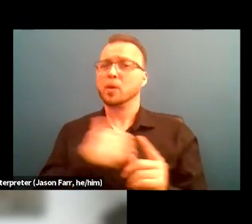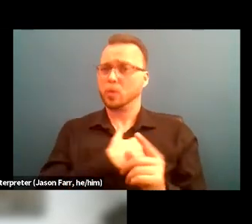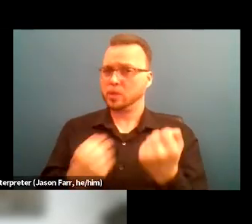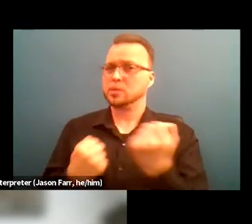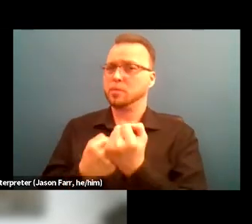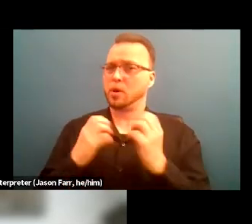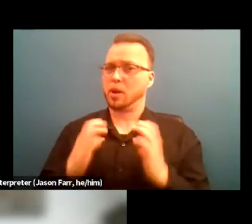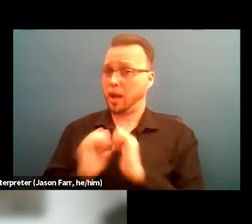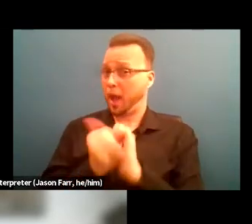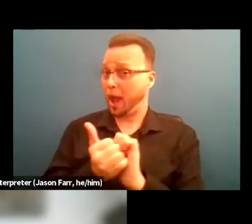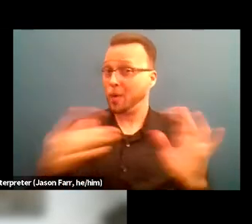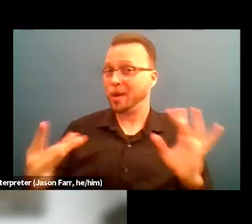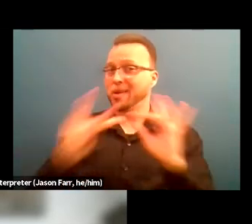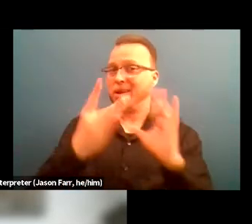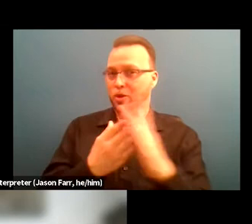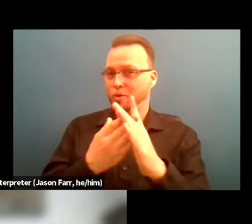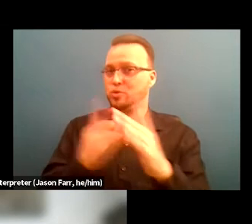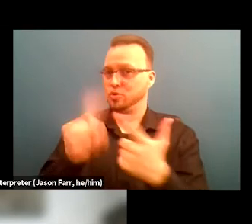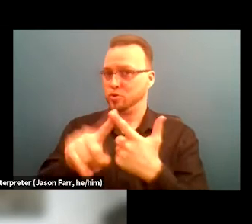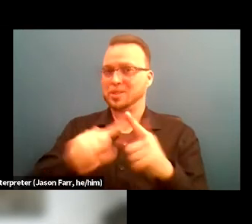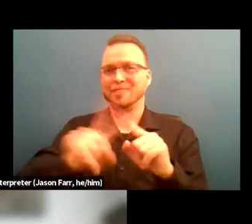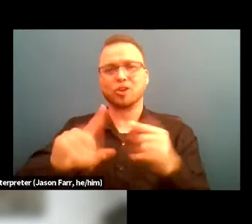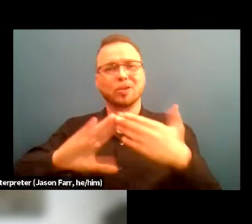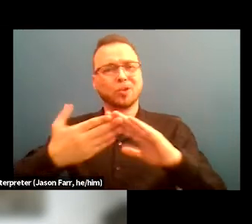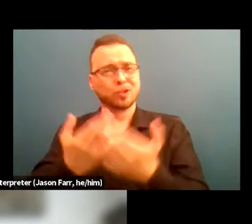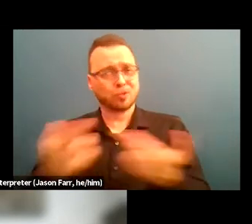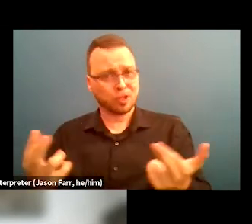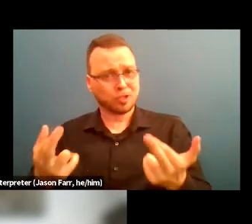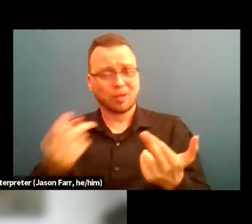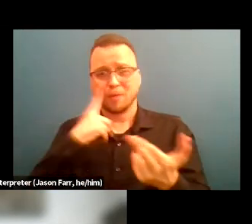through connecting them to community resources, including, but not limited to housing,